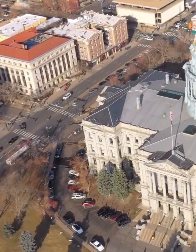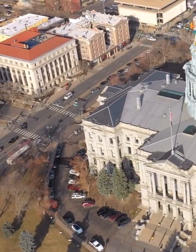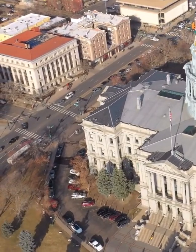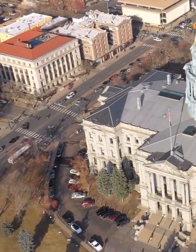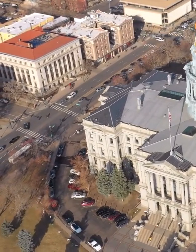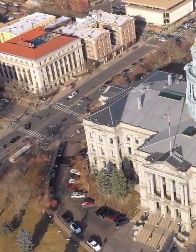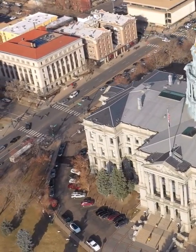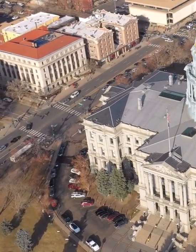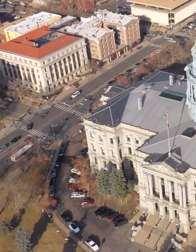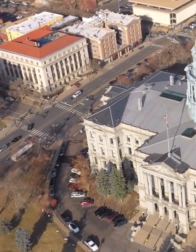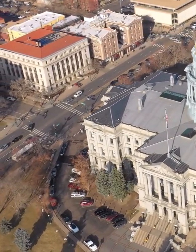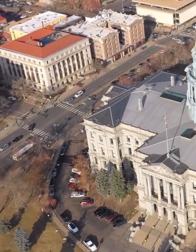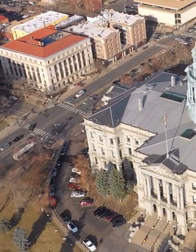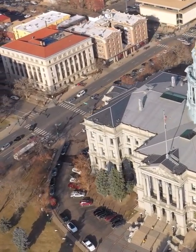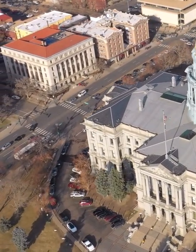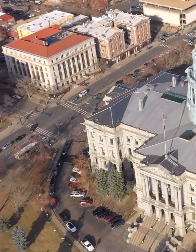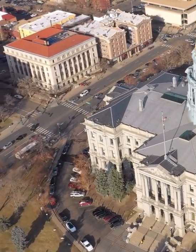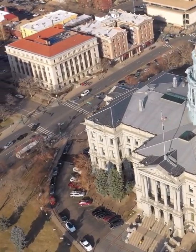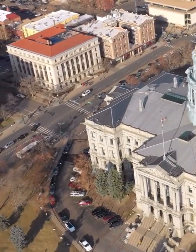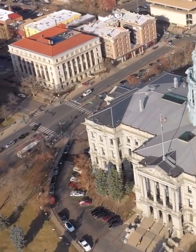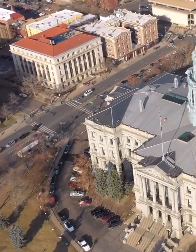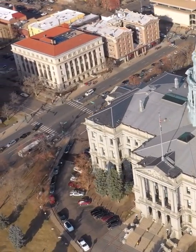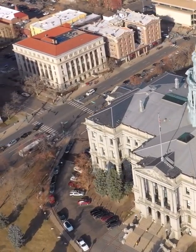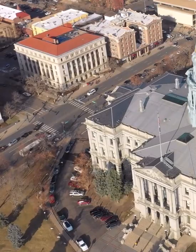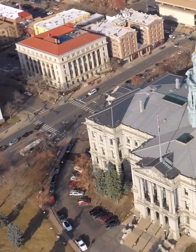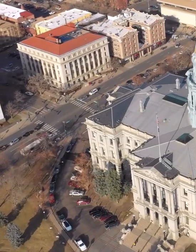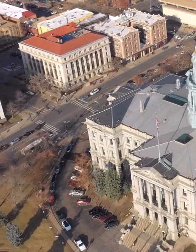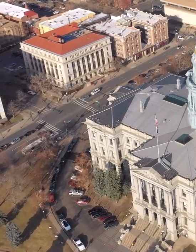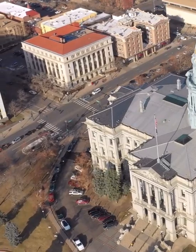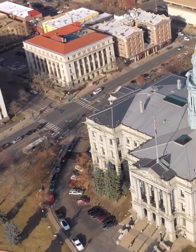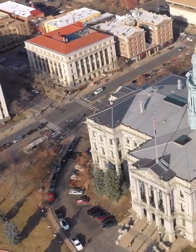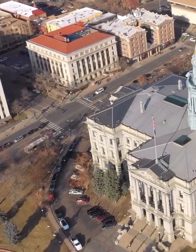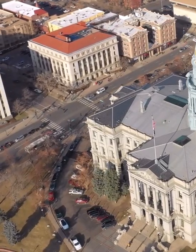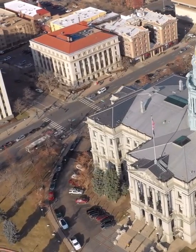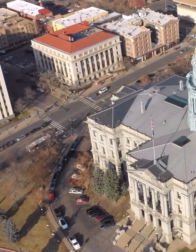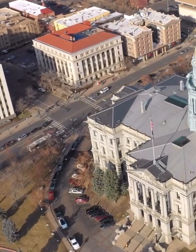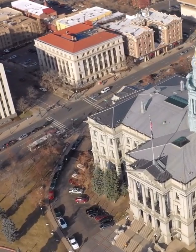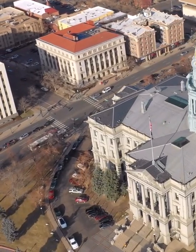we realized how many places in Colorado were inaccessible.